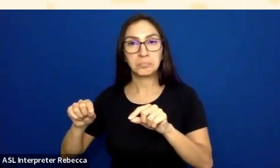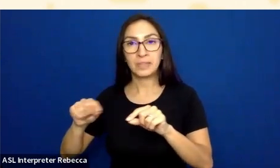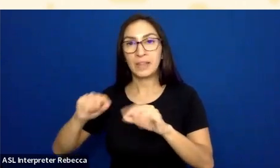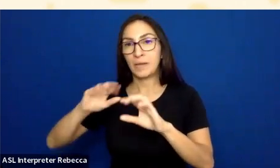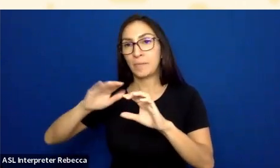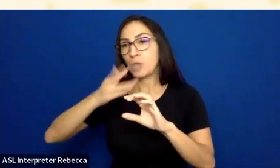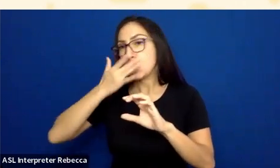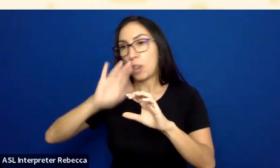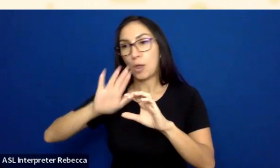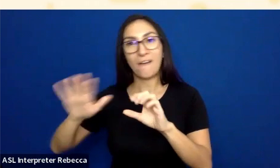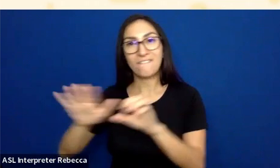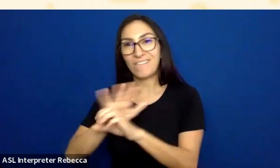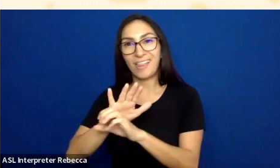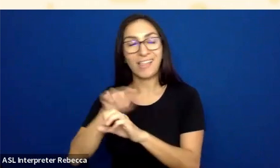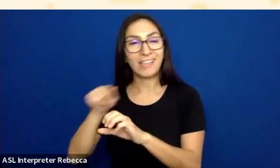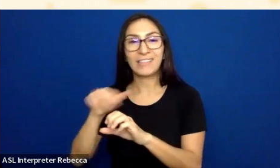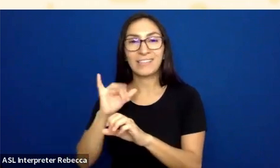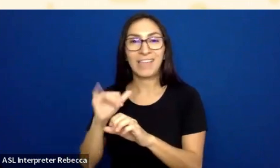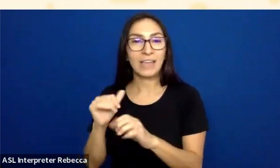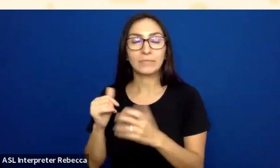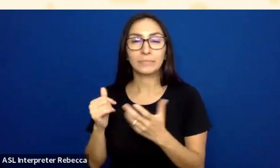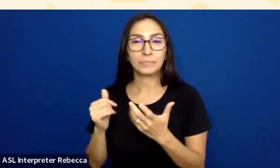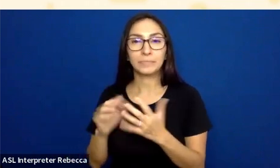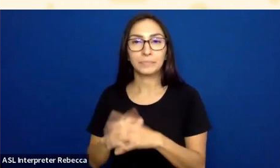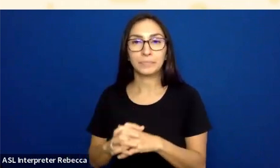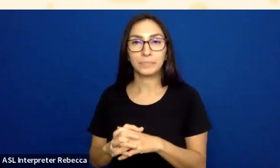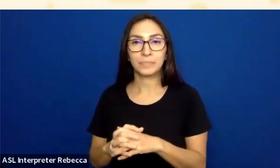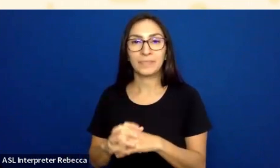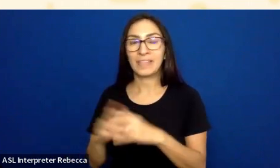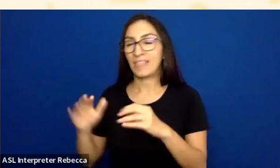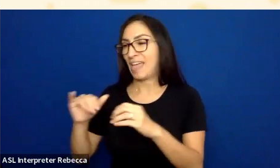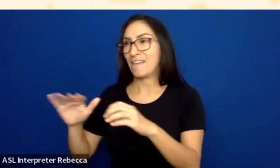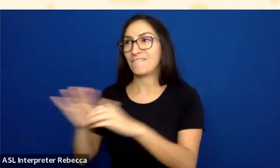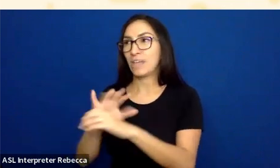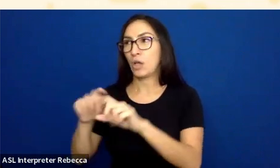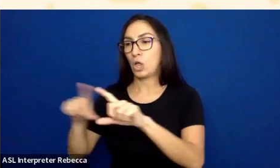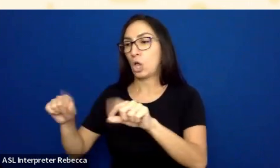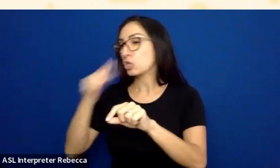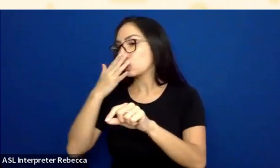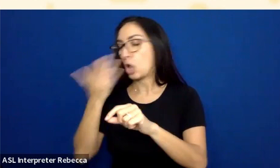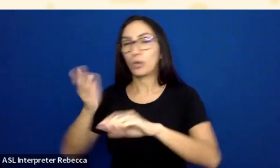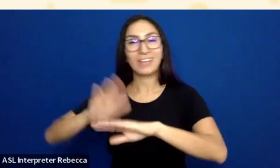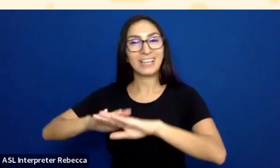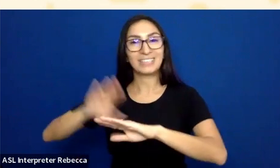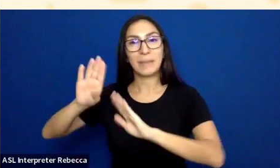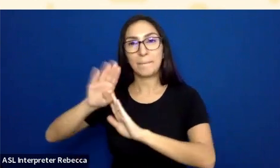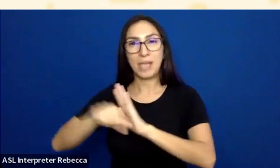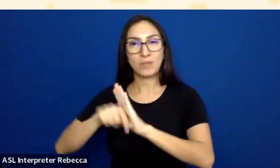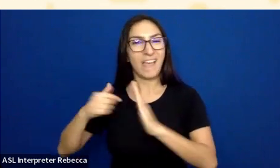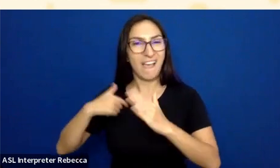The fill with the background, does that meet at least 3-to-1 or something like that?